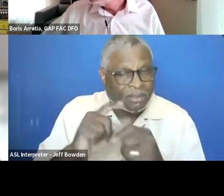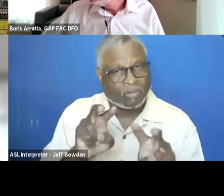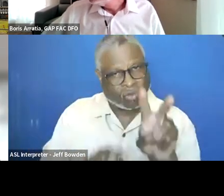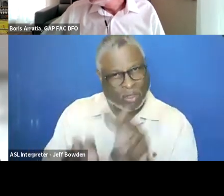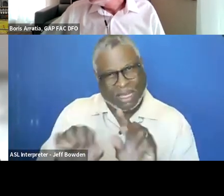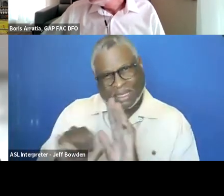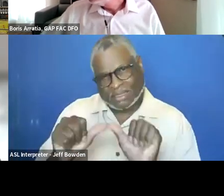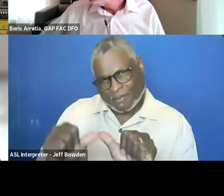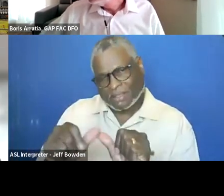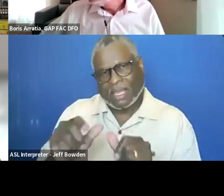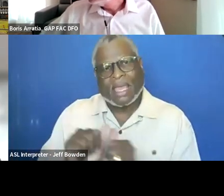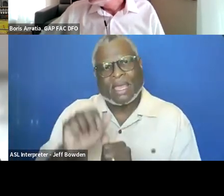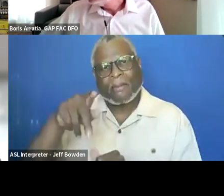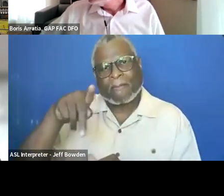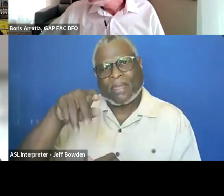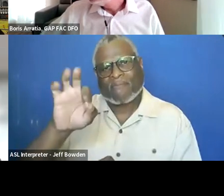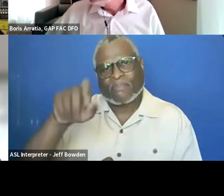of their FPDS data validation verification.